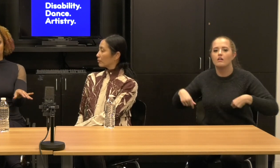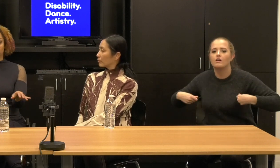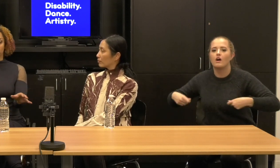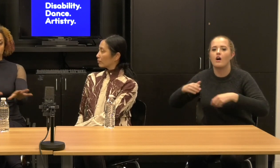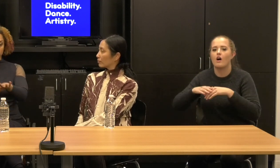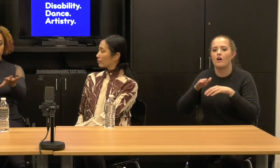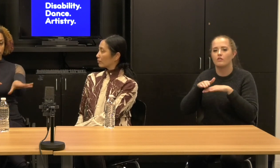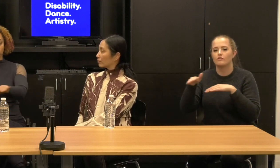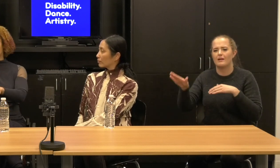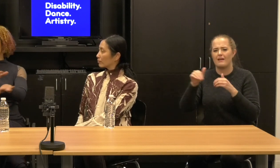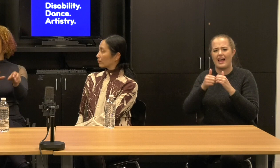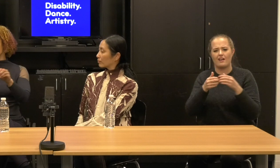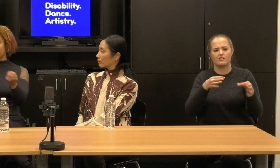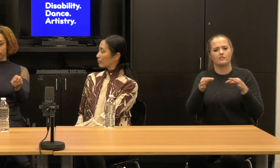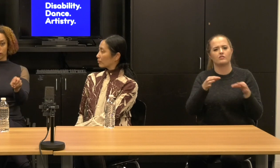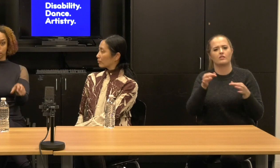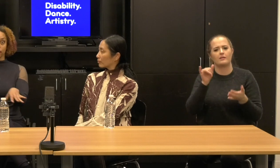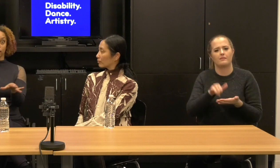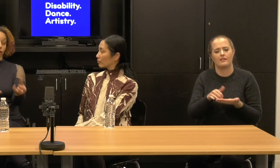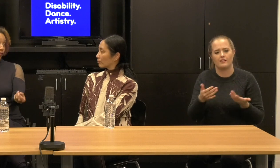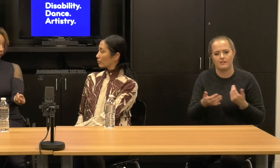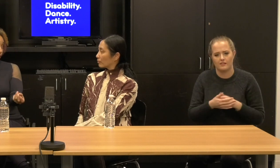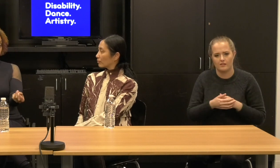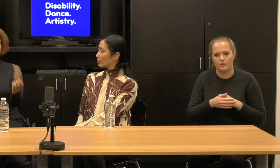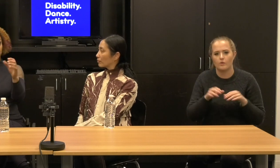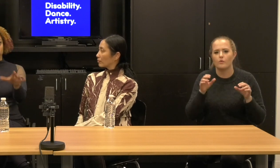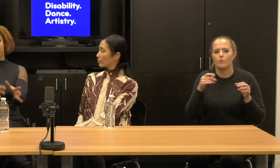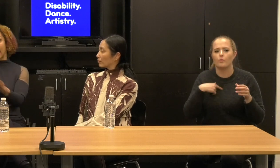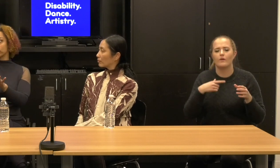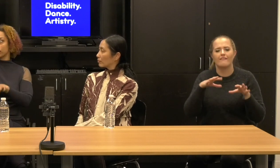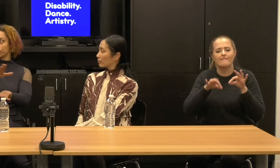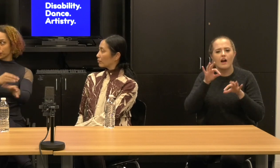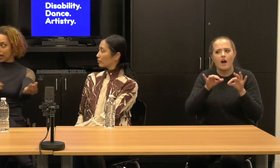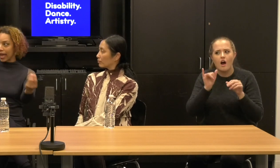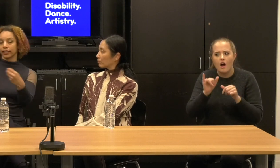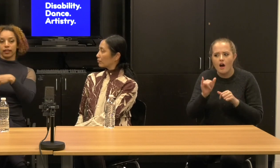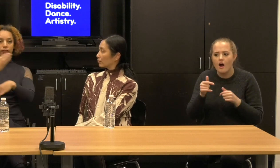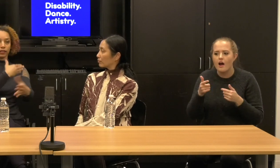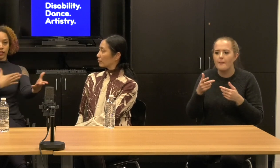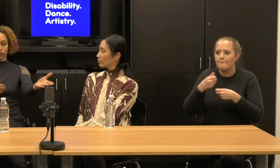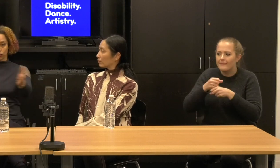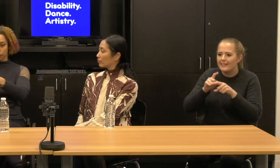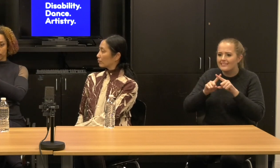the two forms, the two characters make different sounds so you could actually track the relationship